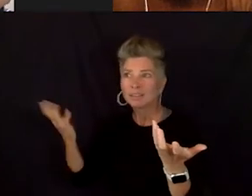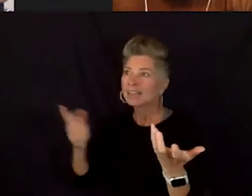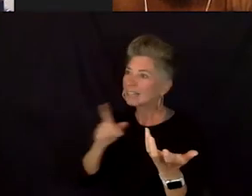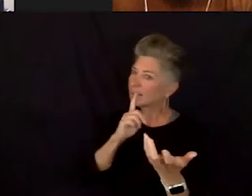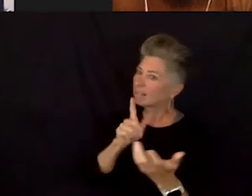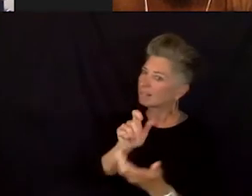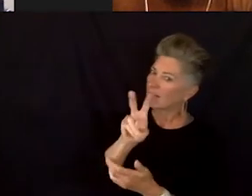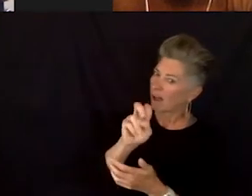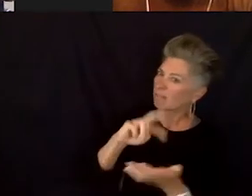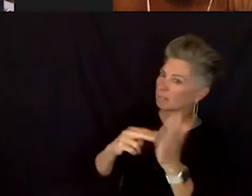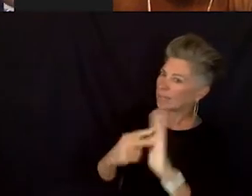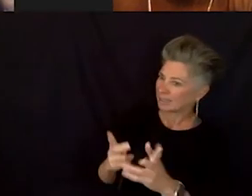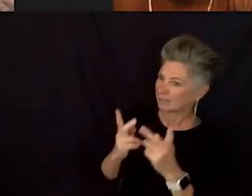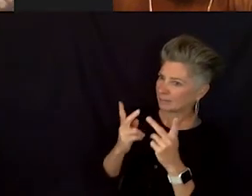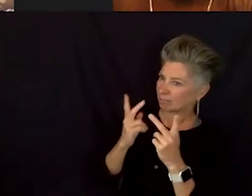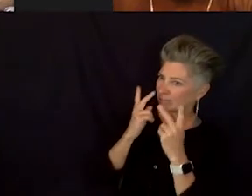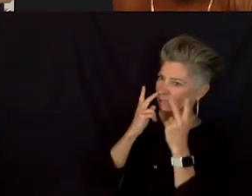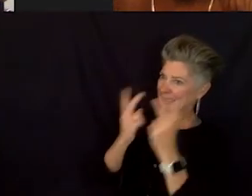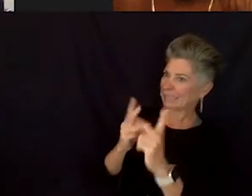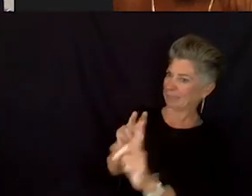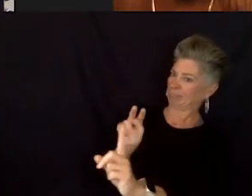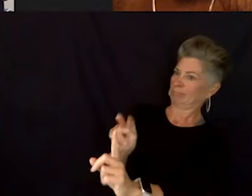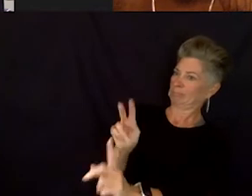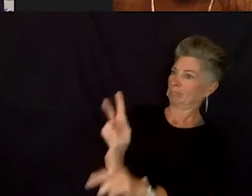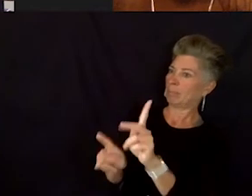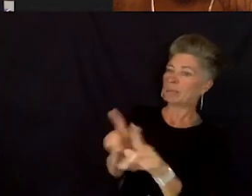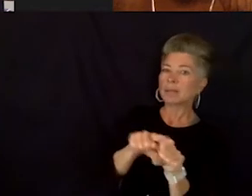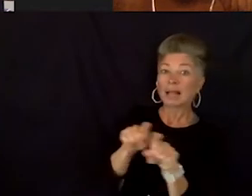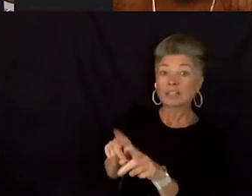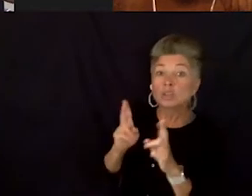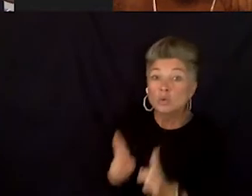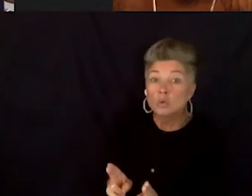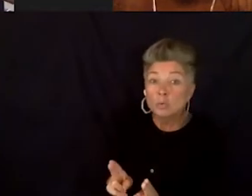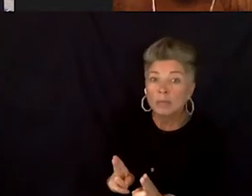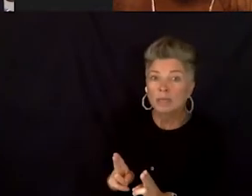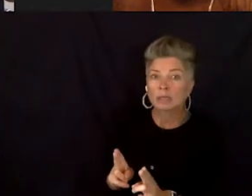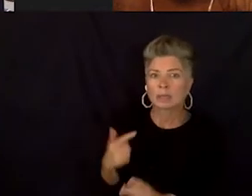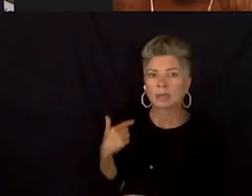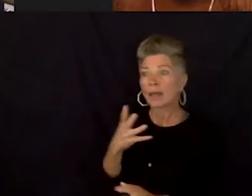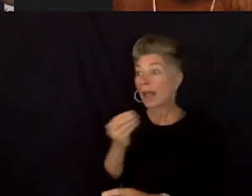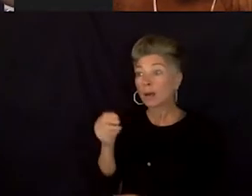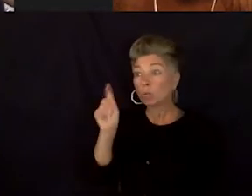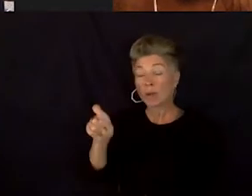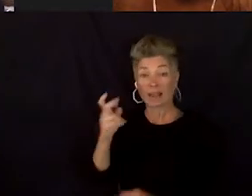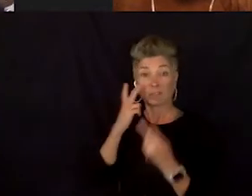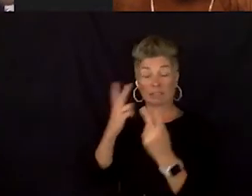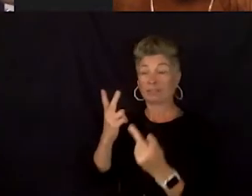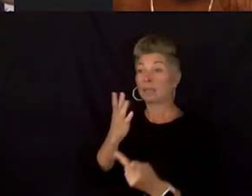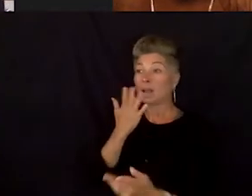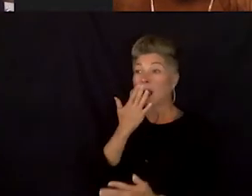and just people, we're not, we have to see color. We, we see each other's color. We see each other's culture.